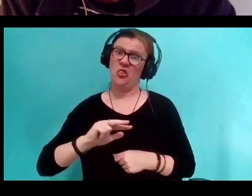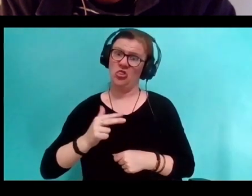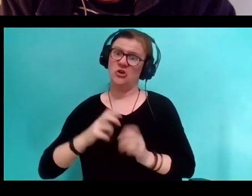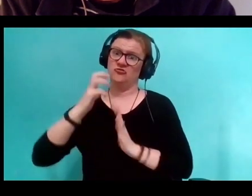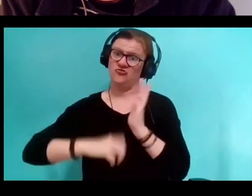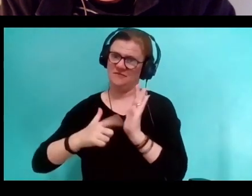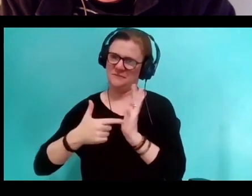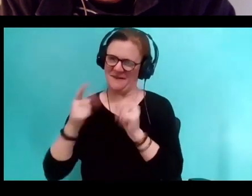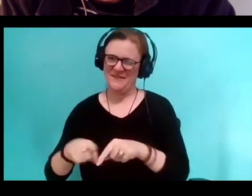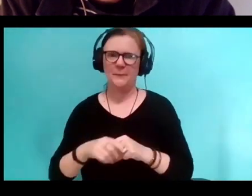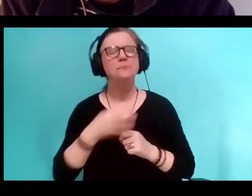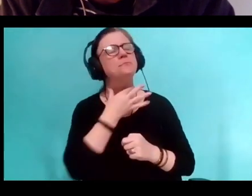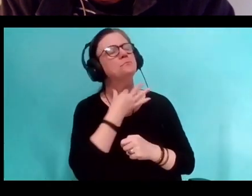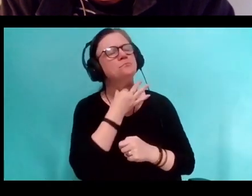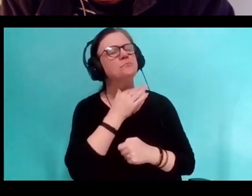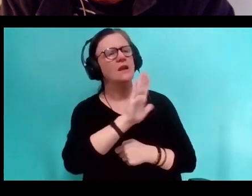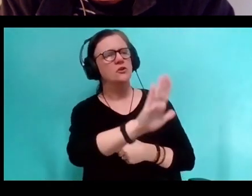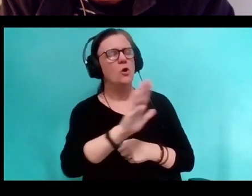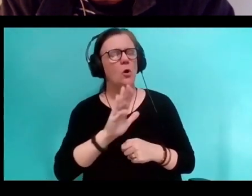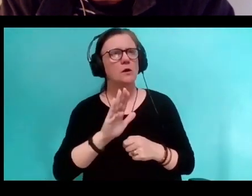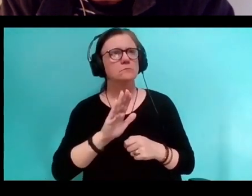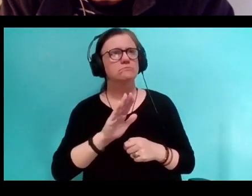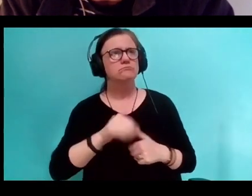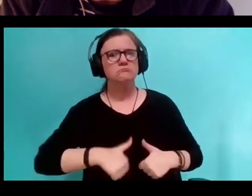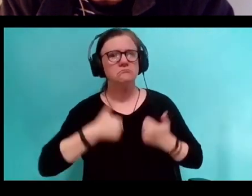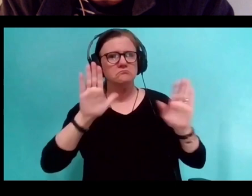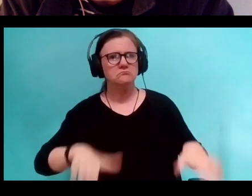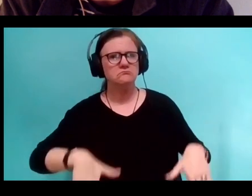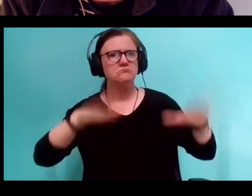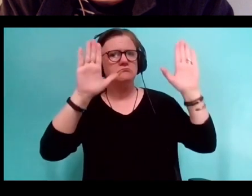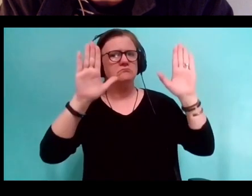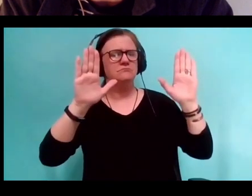I was wondering if in your background, in the middle year, in which you grew up,